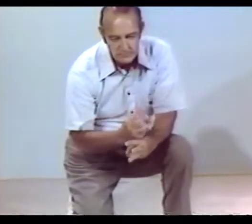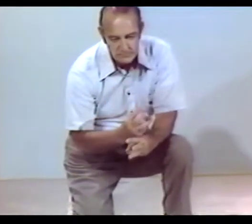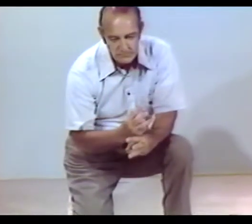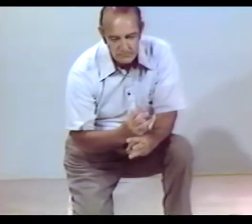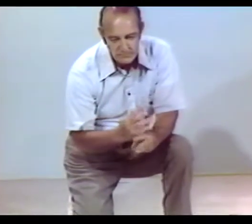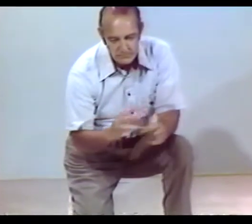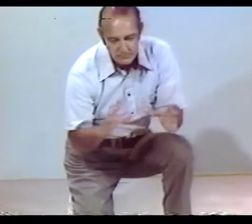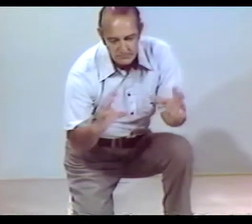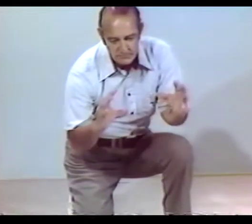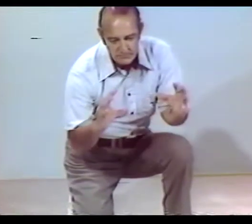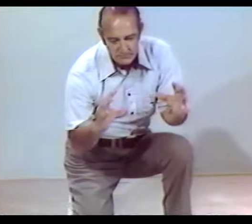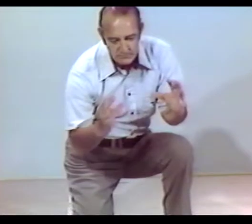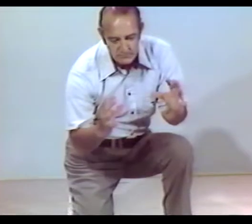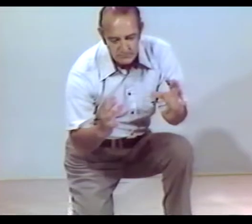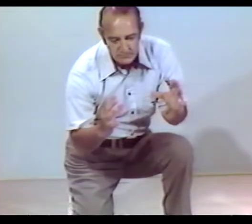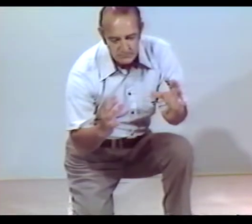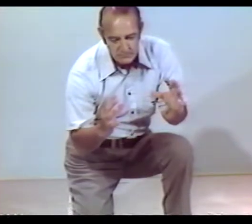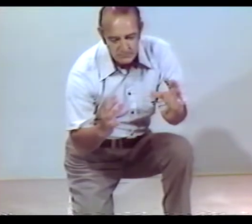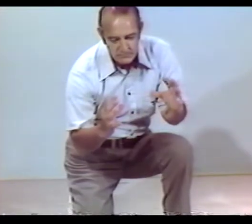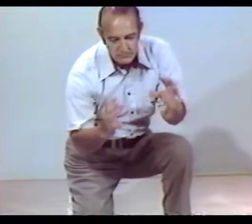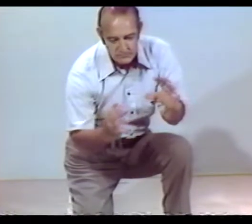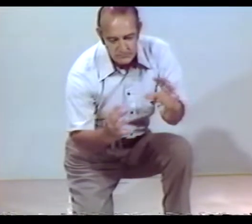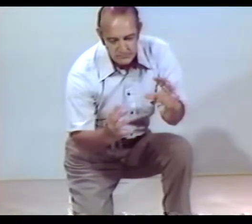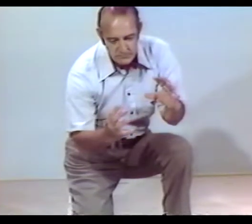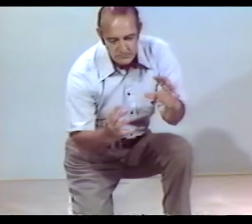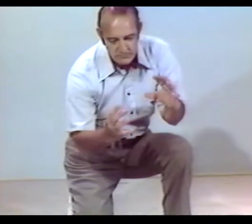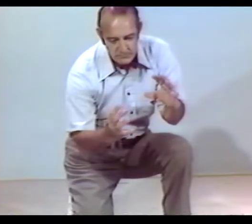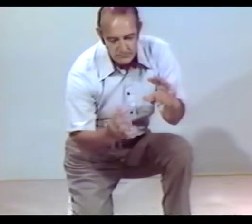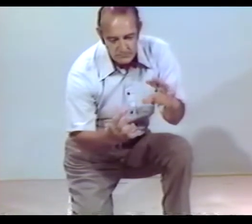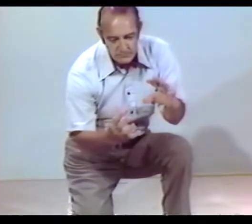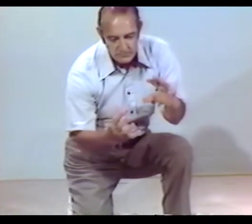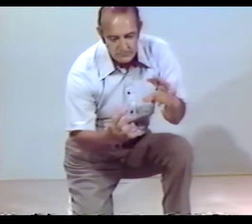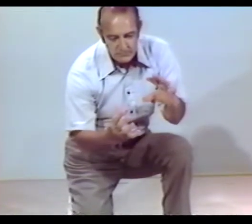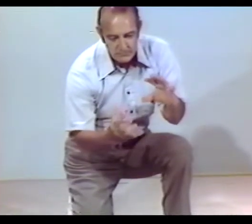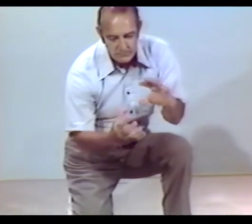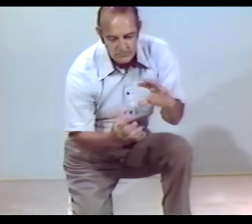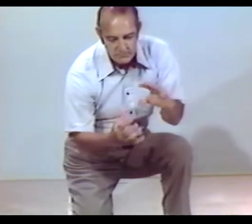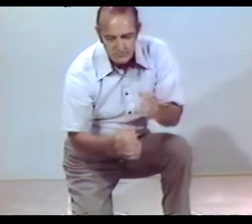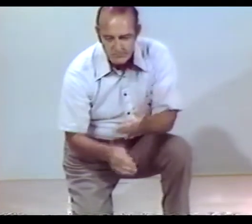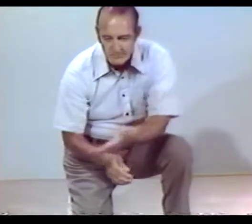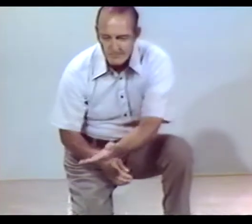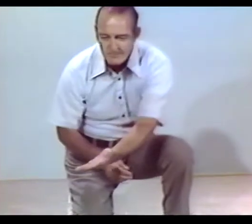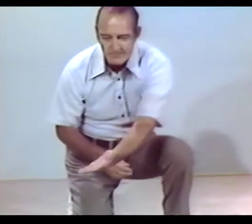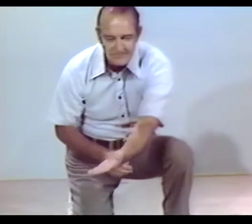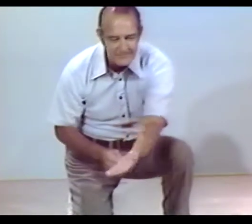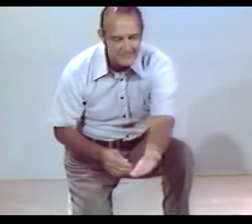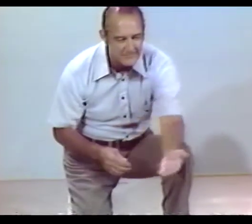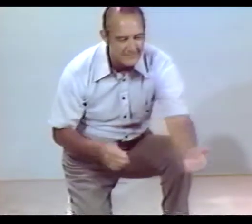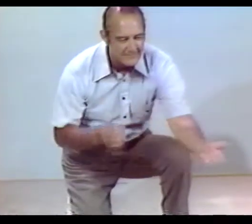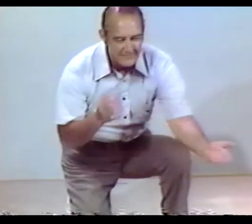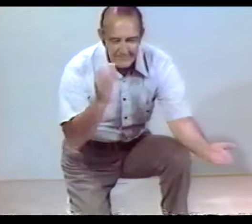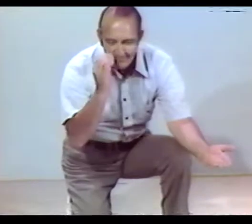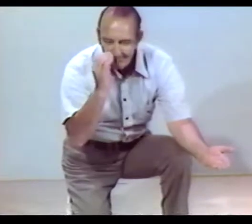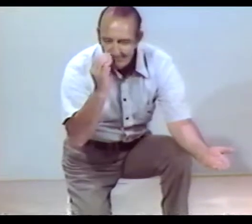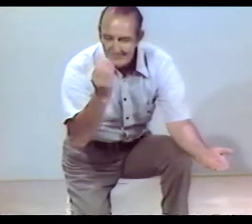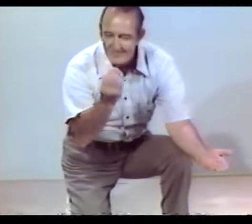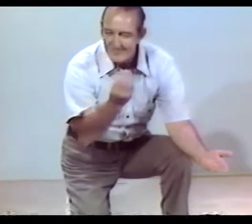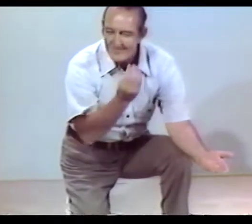THE EARTH... A FORCE EVER TURNING.